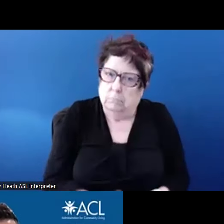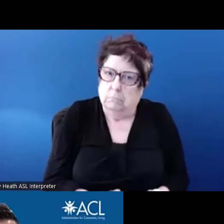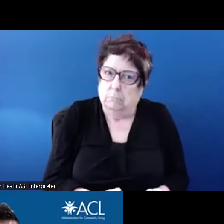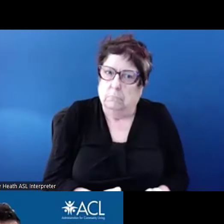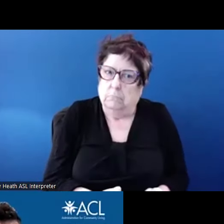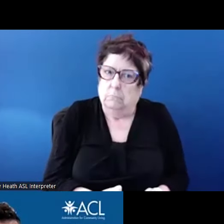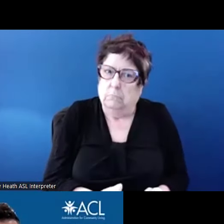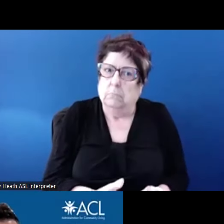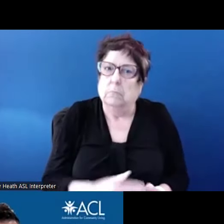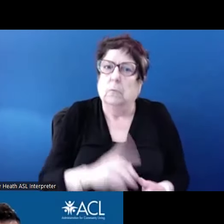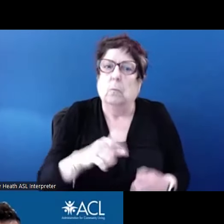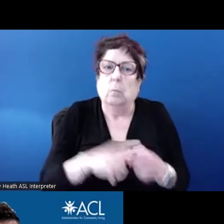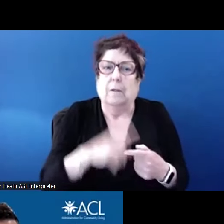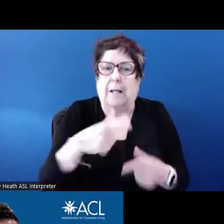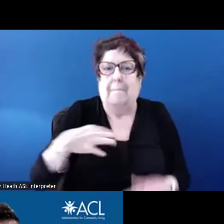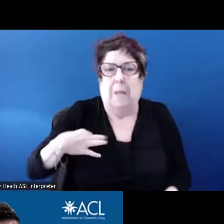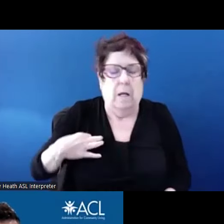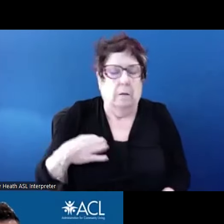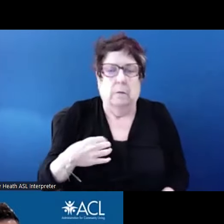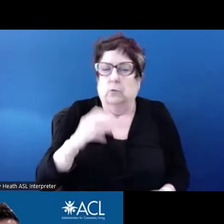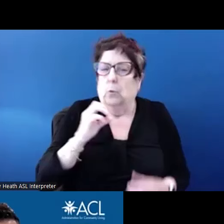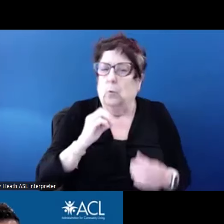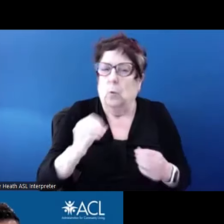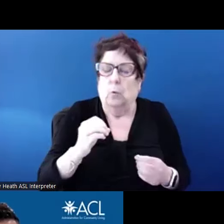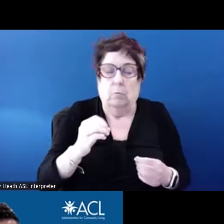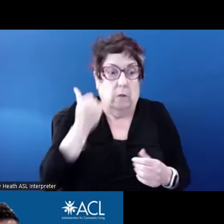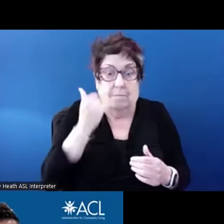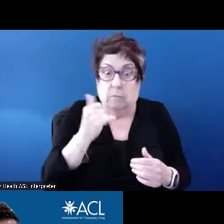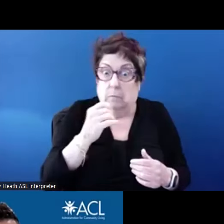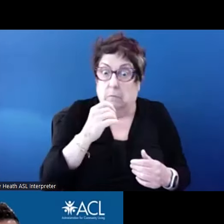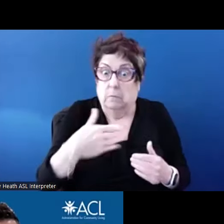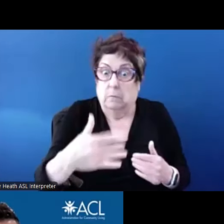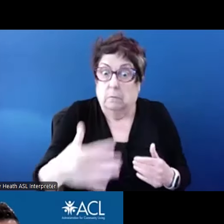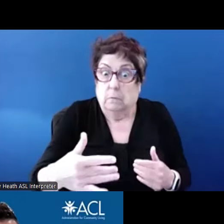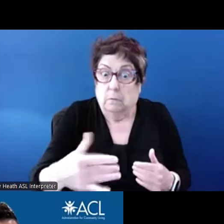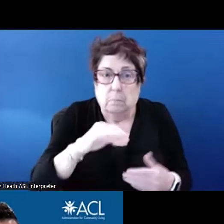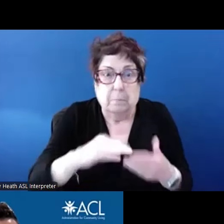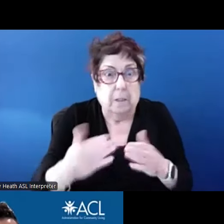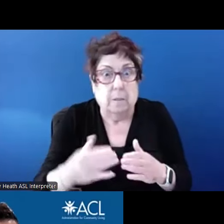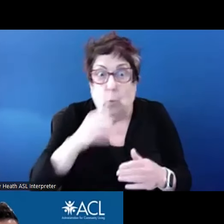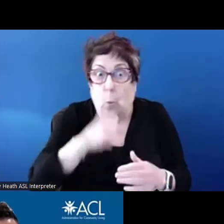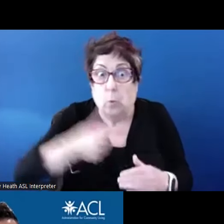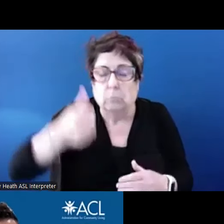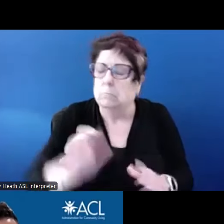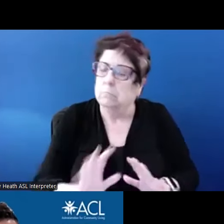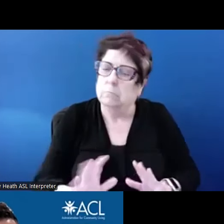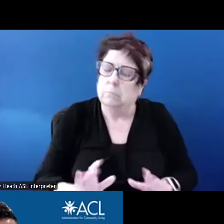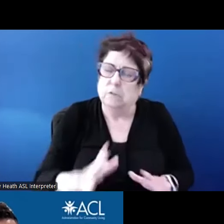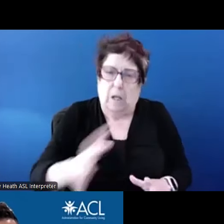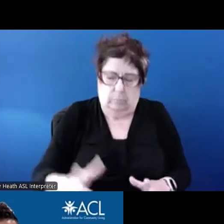of mainstream. Sort of related I saw a question about families versus individuals because HUD